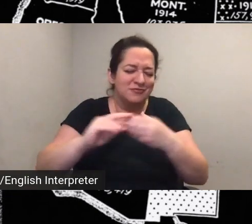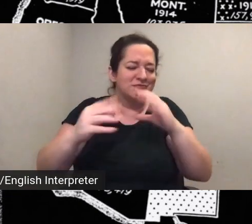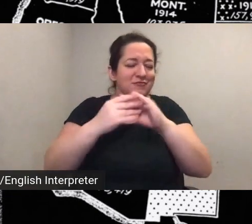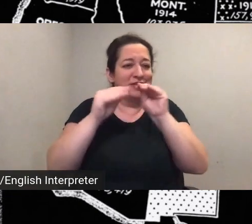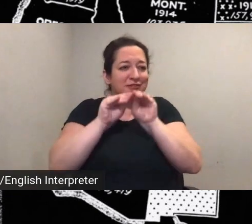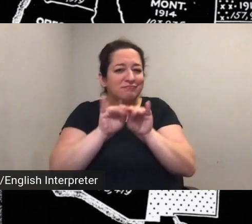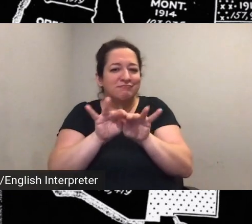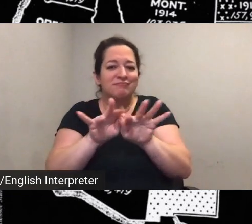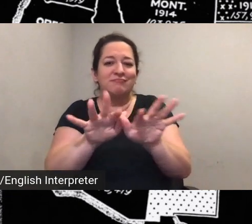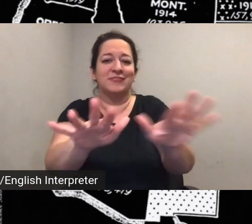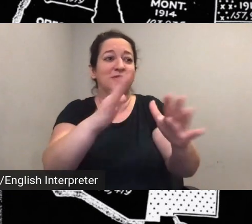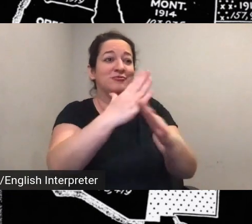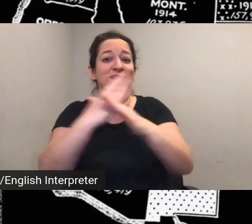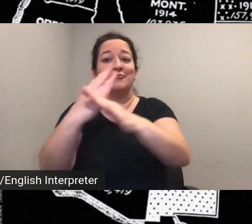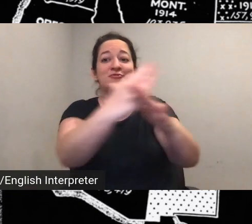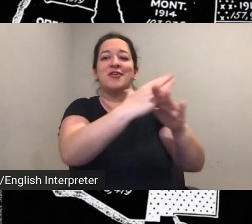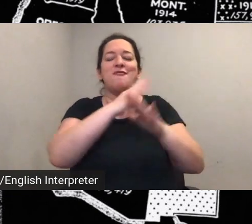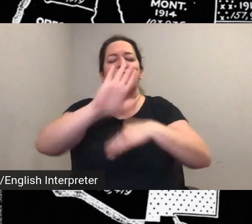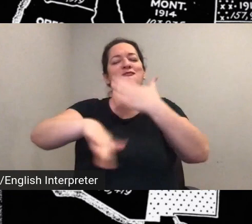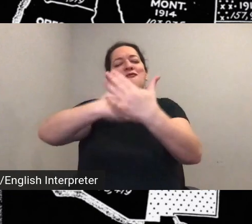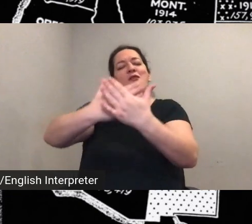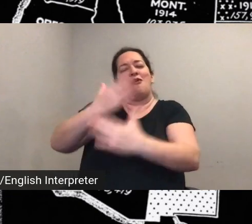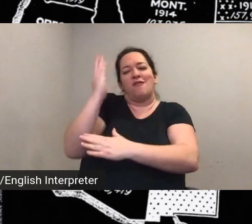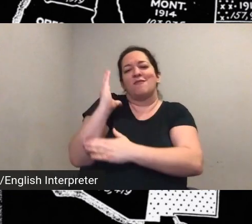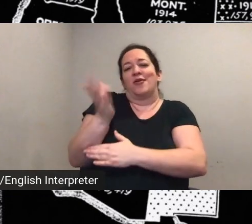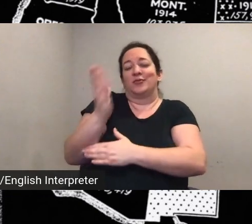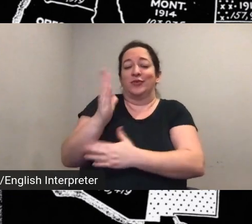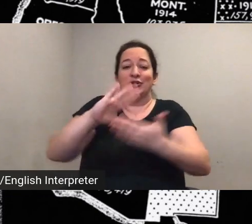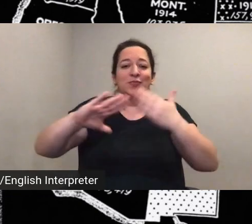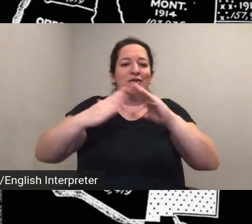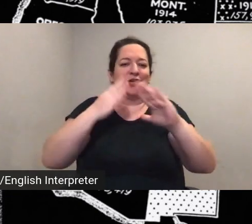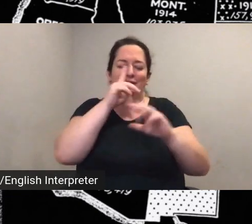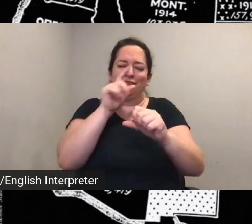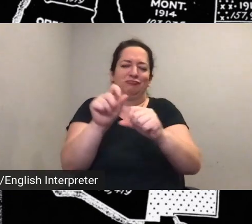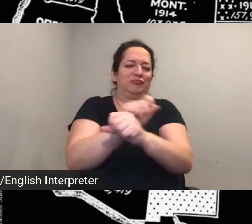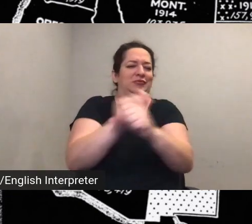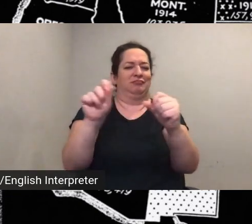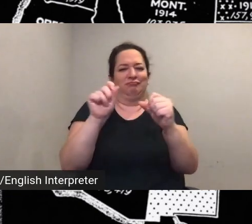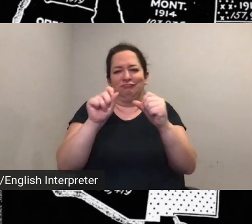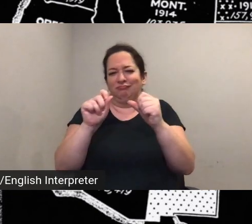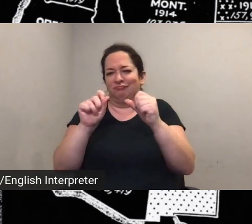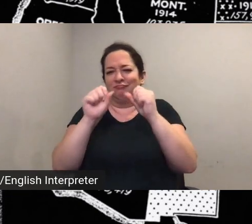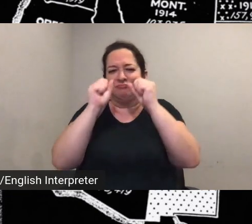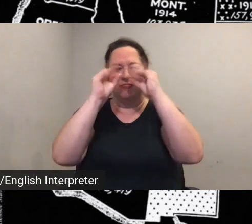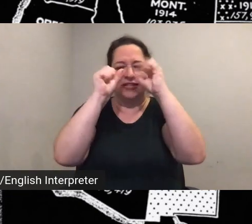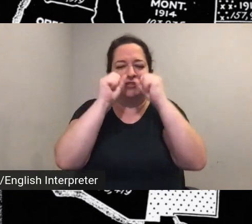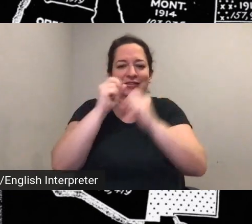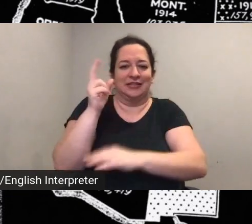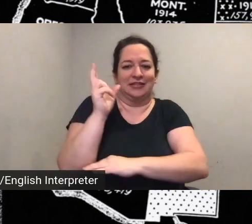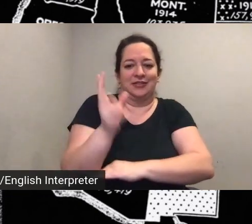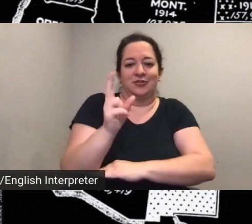all of Baltimore's communities in rich history. In the spirit of making sure that people have access to the whole story